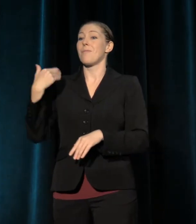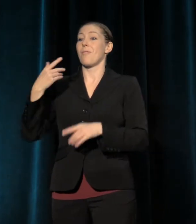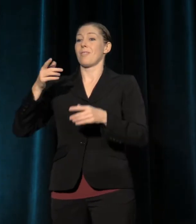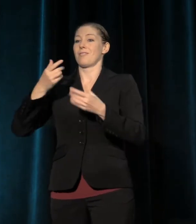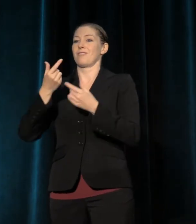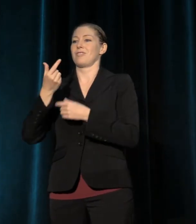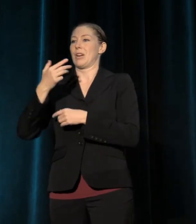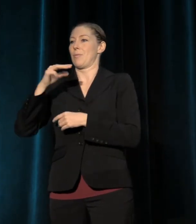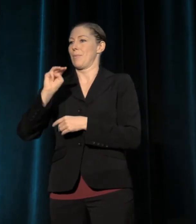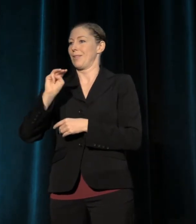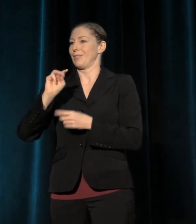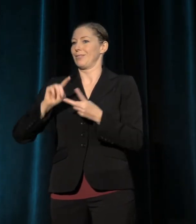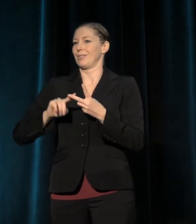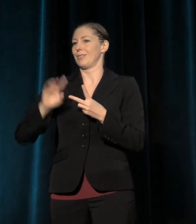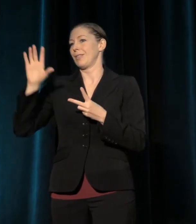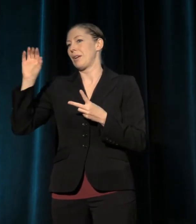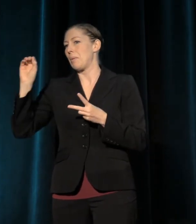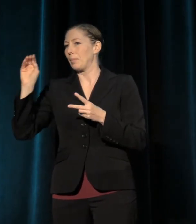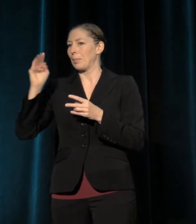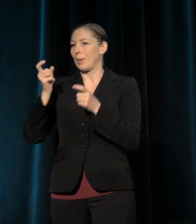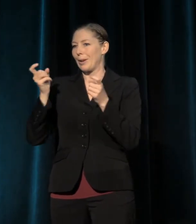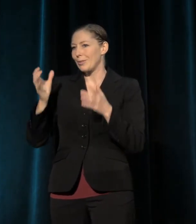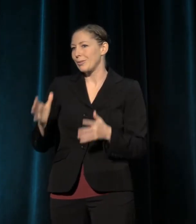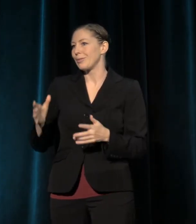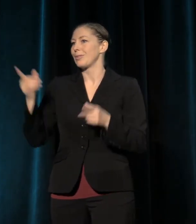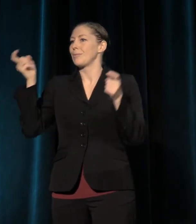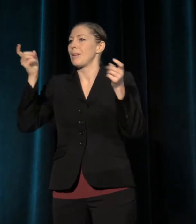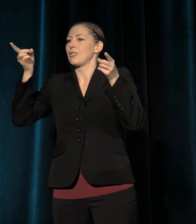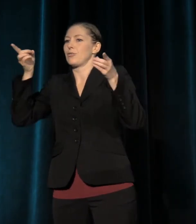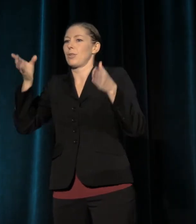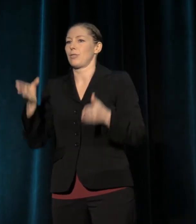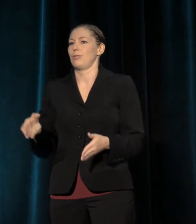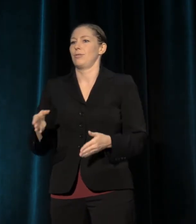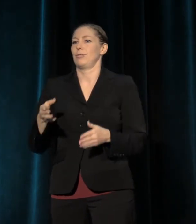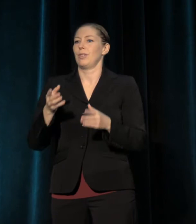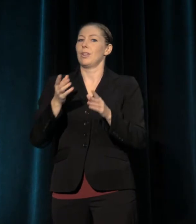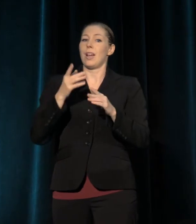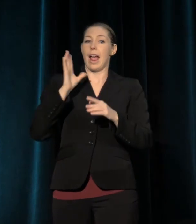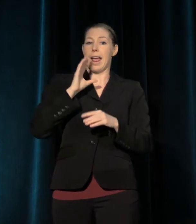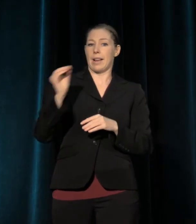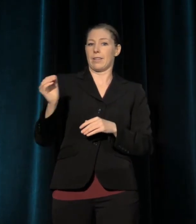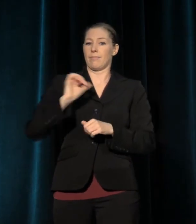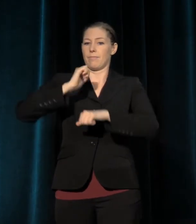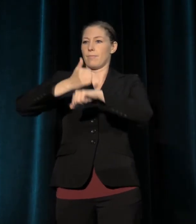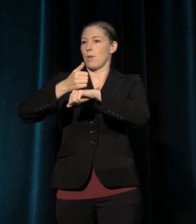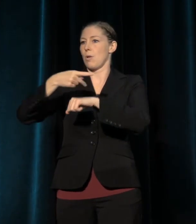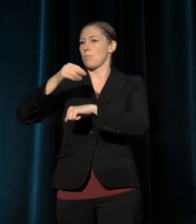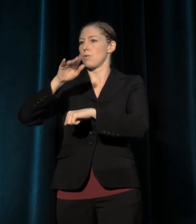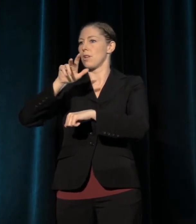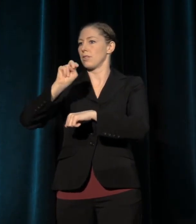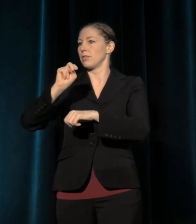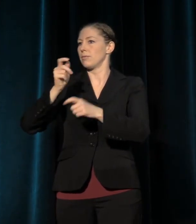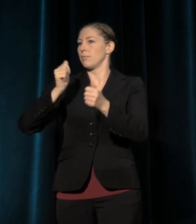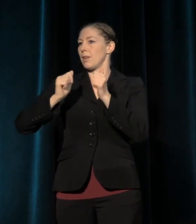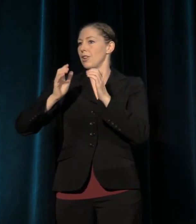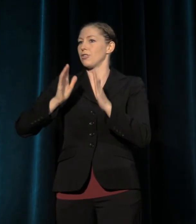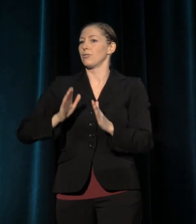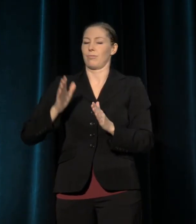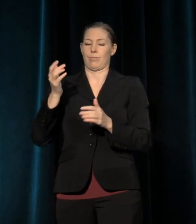company managers, managing directors, production managers, are now often handled by artistic administrators, line producers,